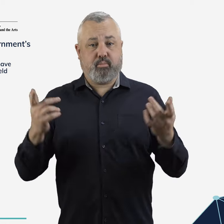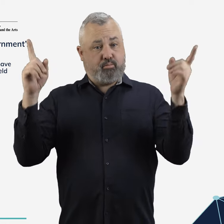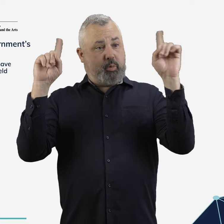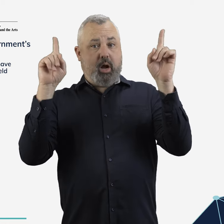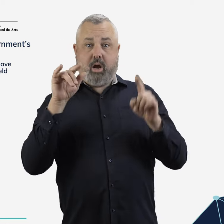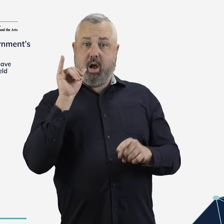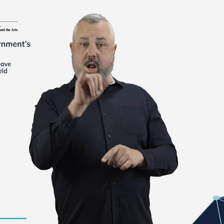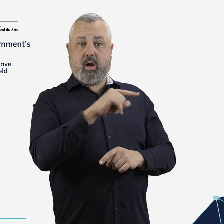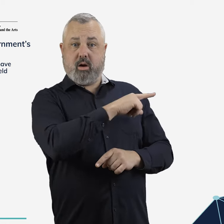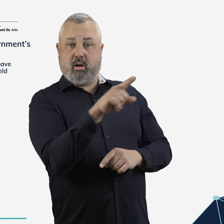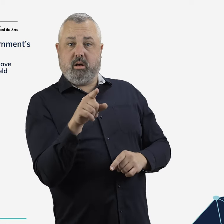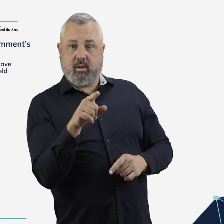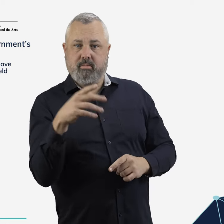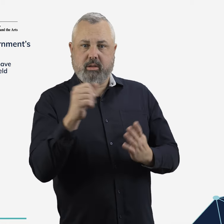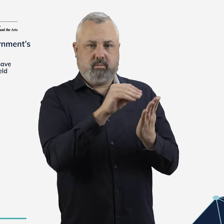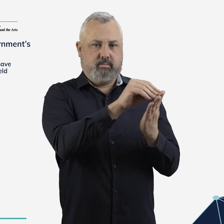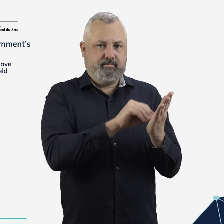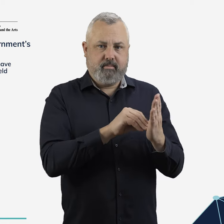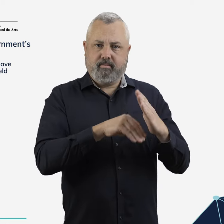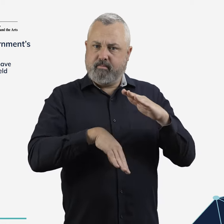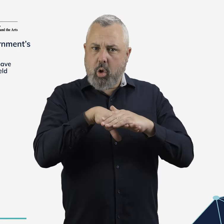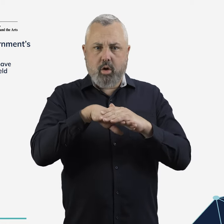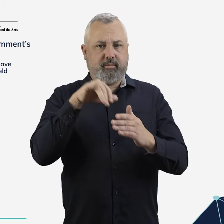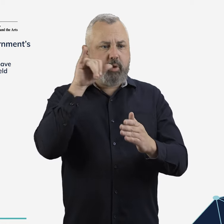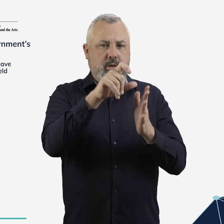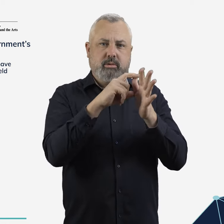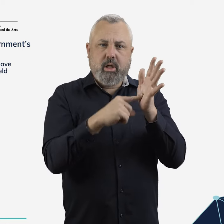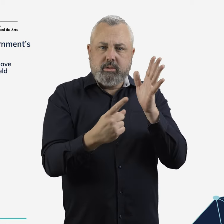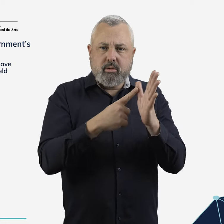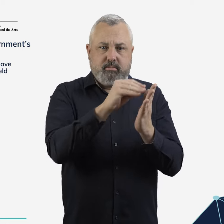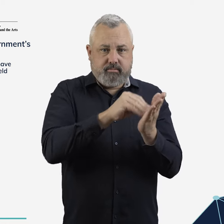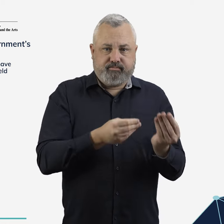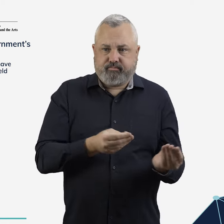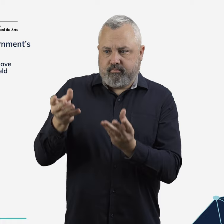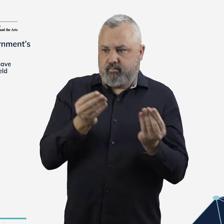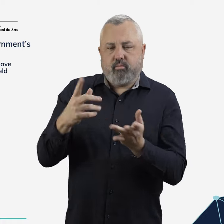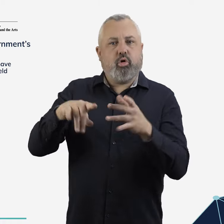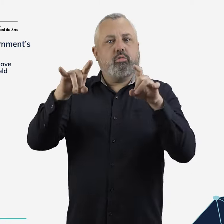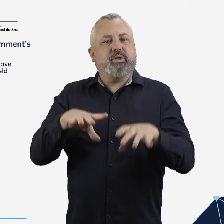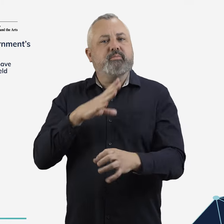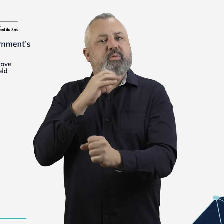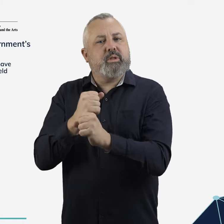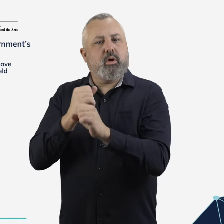Airlines will be subject to a ‘show cause’ arrangement, with additional requirements to report the reasons for delays and cancellations as part of the airlines’ regular reporting of flight data to the